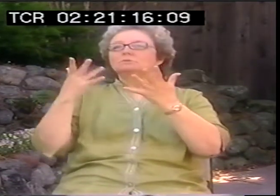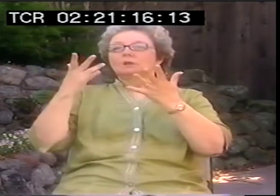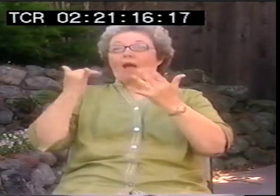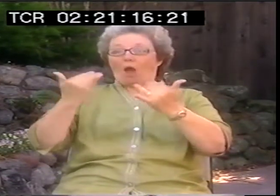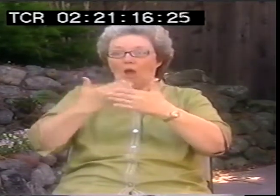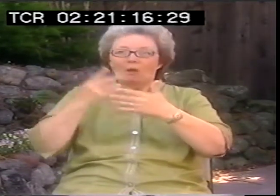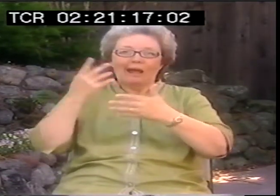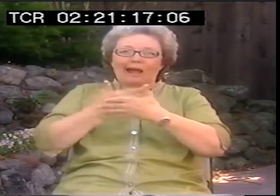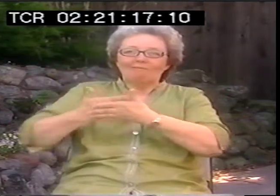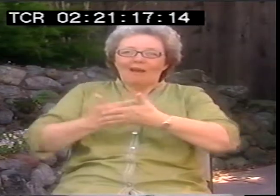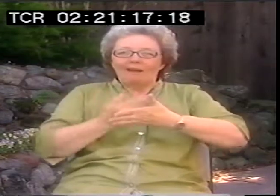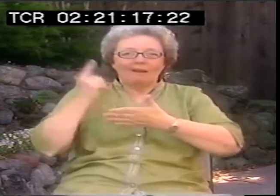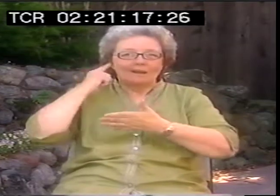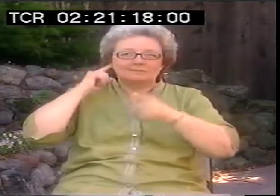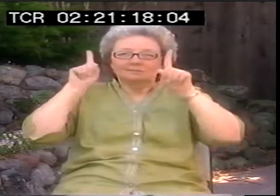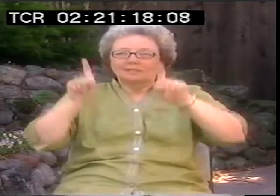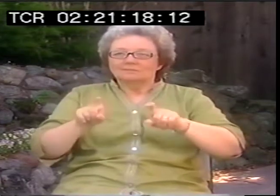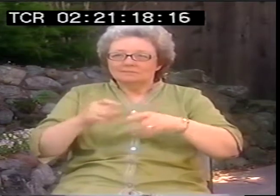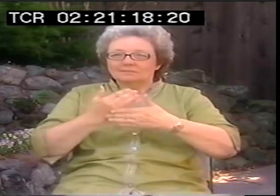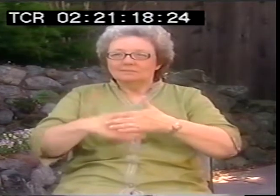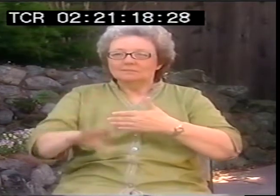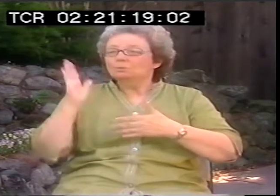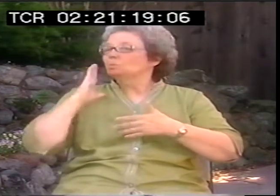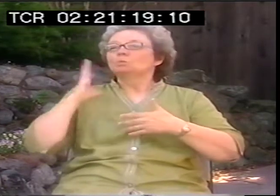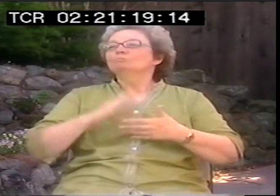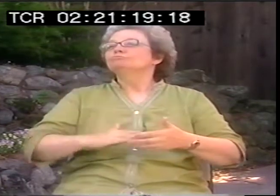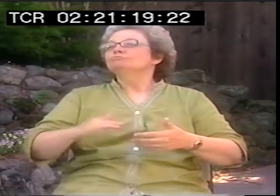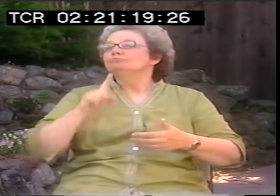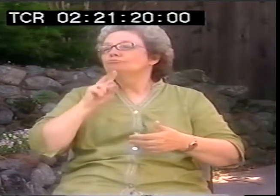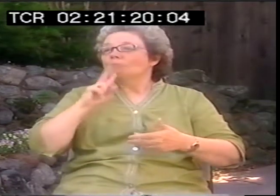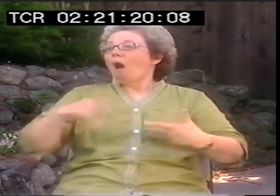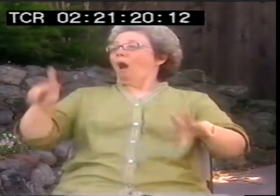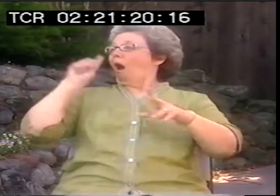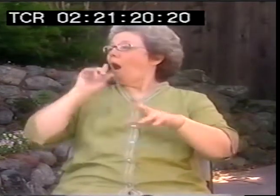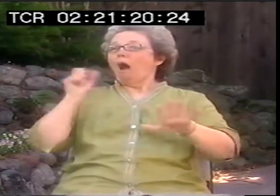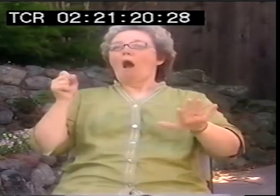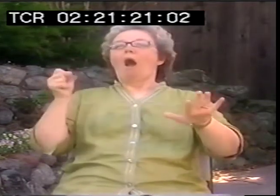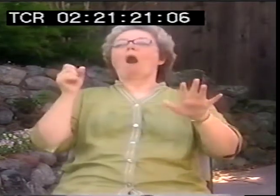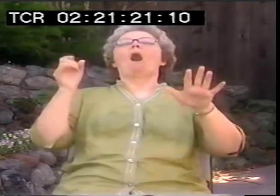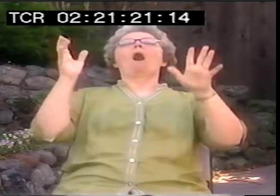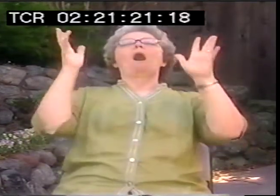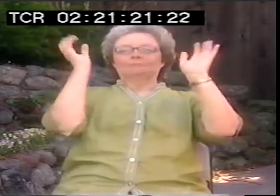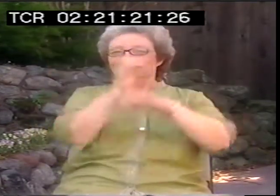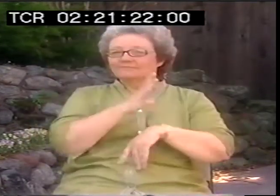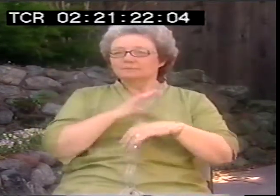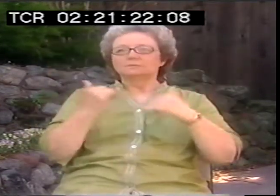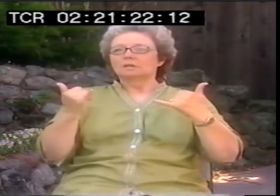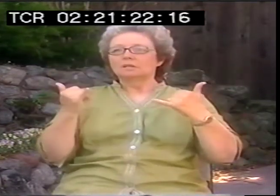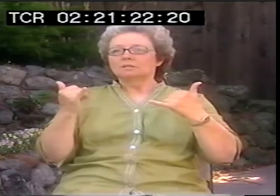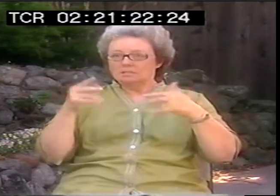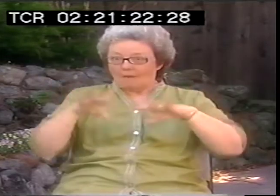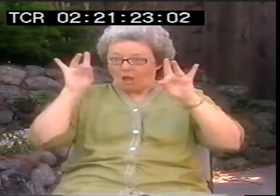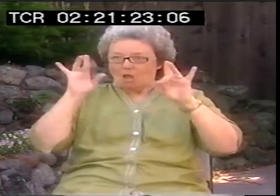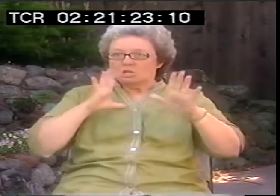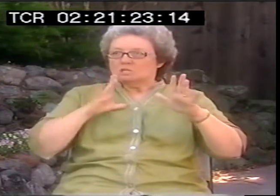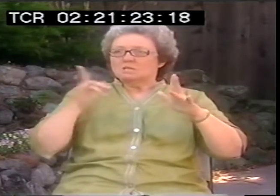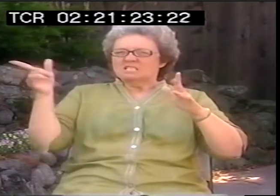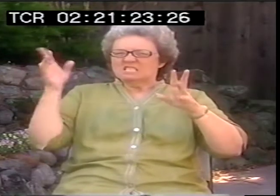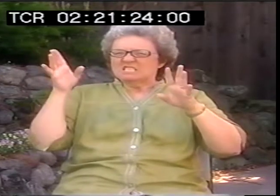would think that sign language was anything to be lauded. All this idea about more and more choices, whatever and babies being tested as soon as they were born,